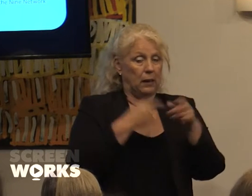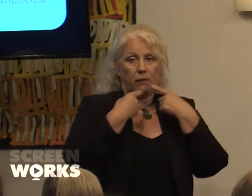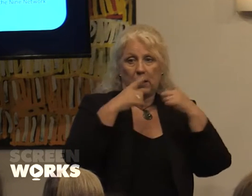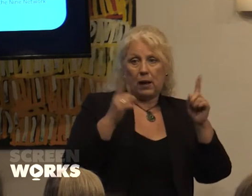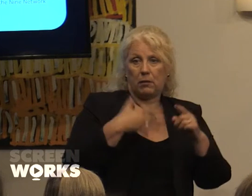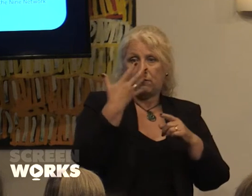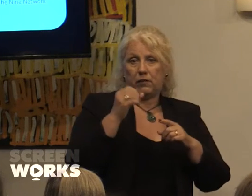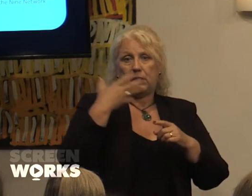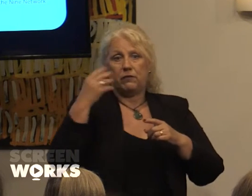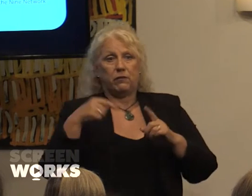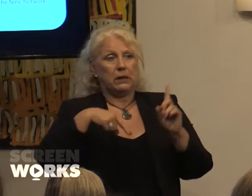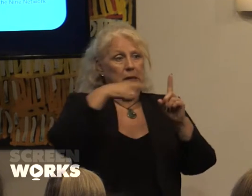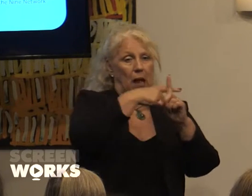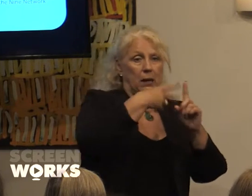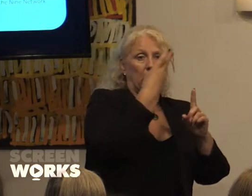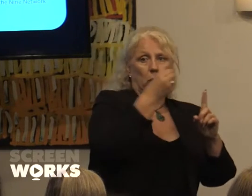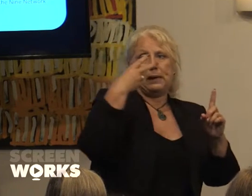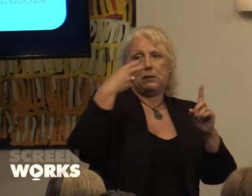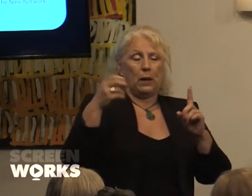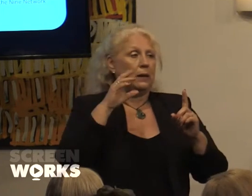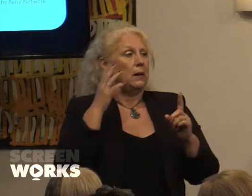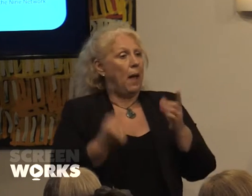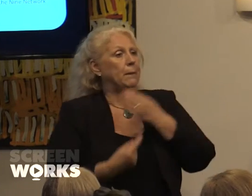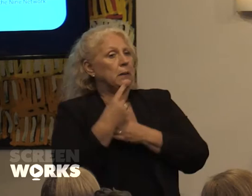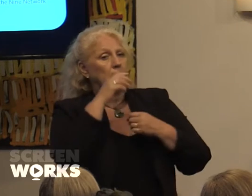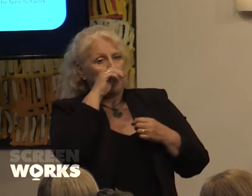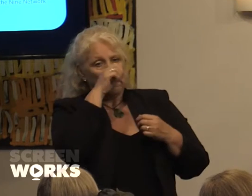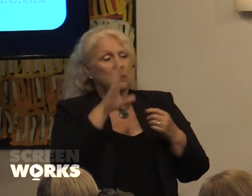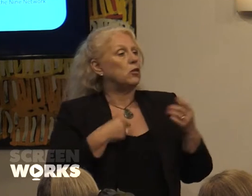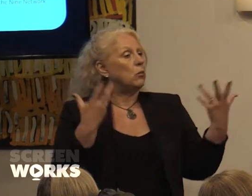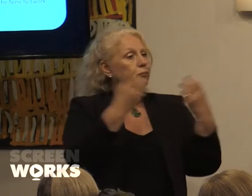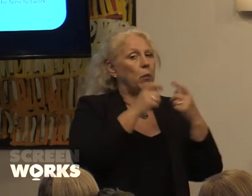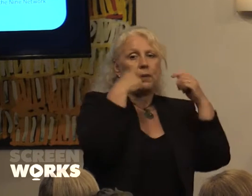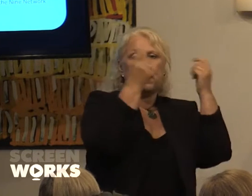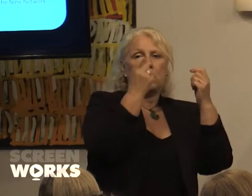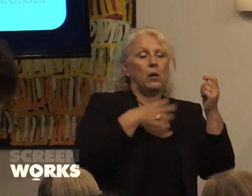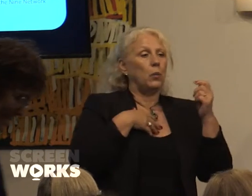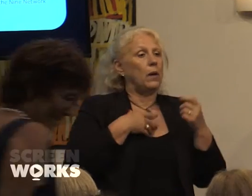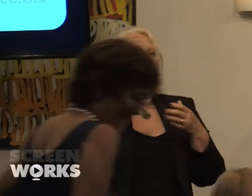by 2020 and to coincide with our anniversary, wer'e once again hosting a gender panel at Screen Forever next week in